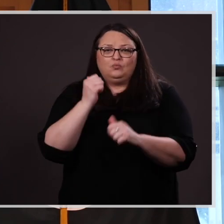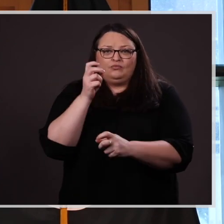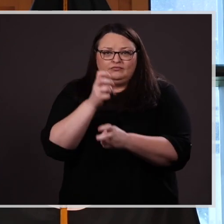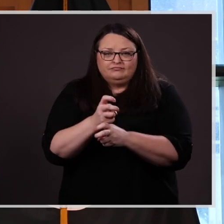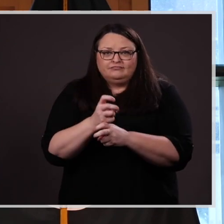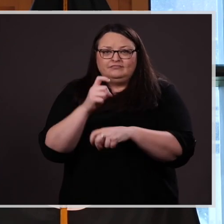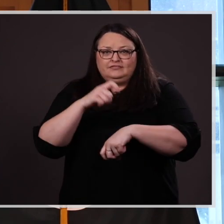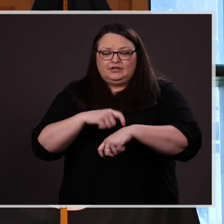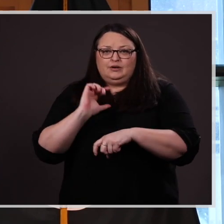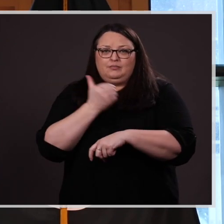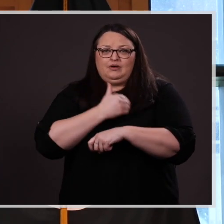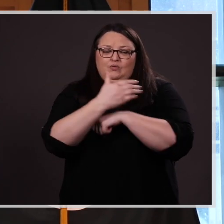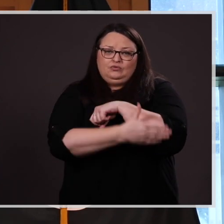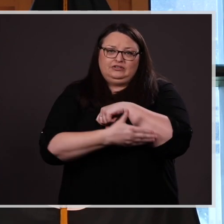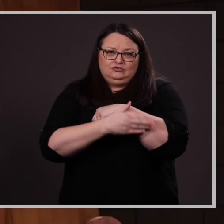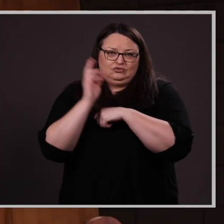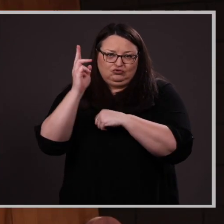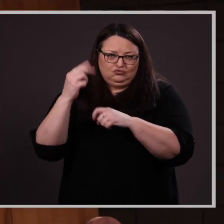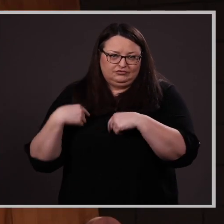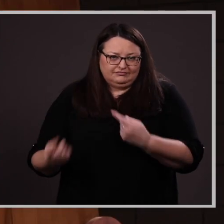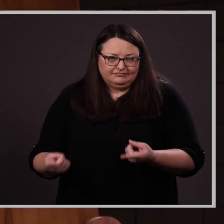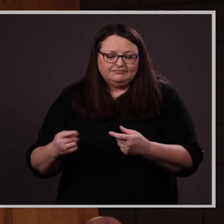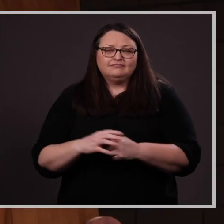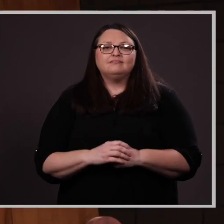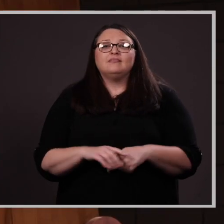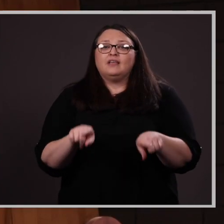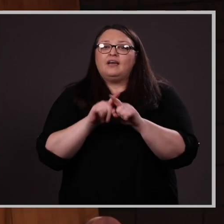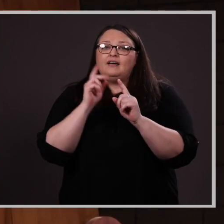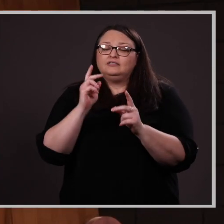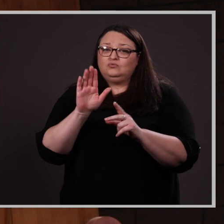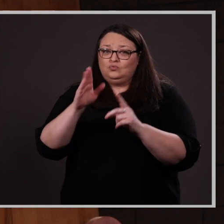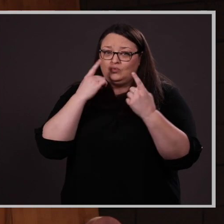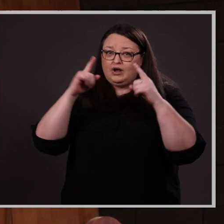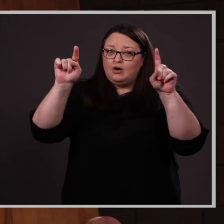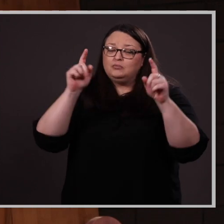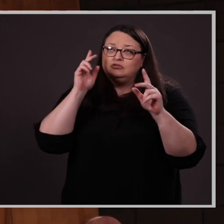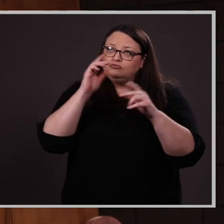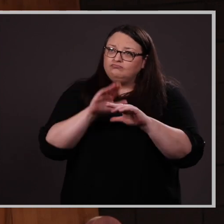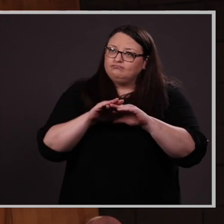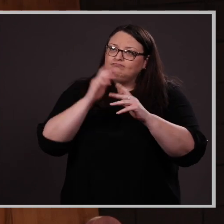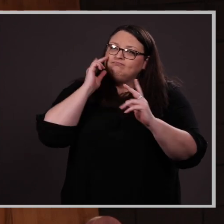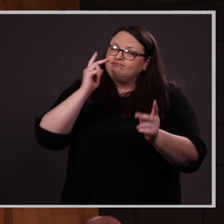nation’s history. As you reflect on your accomplishments, remember: